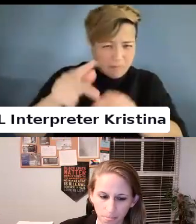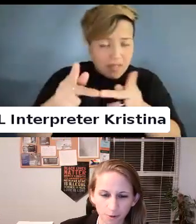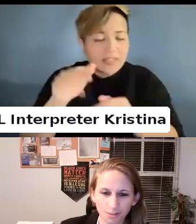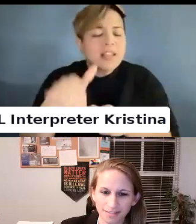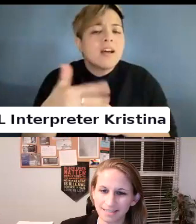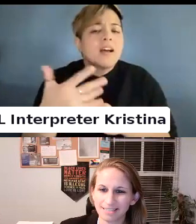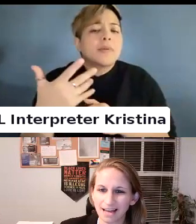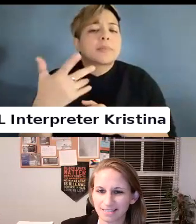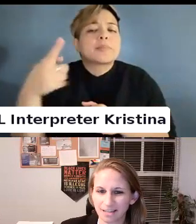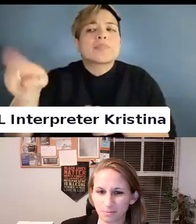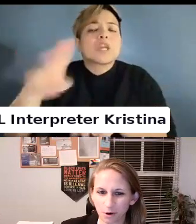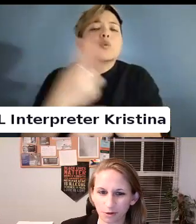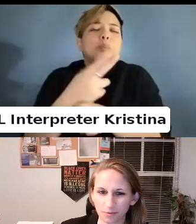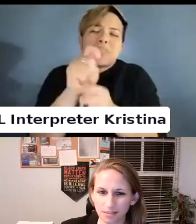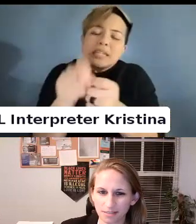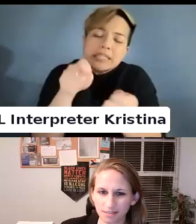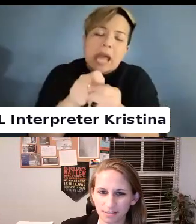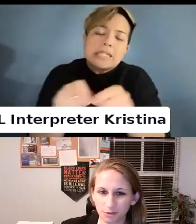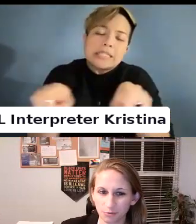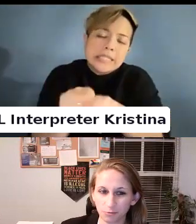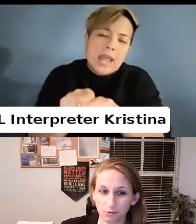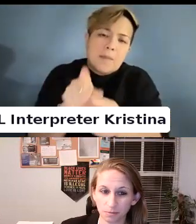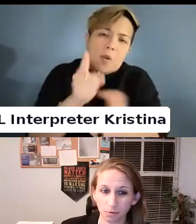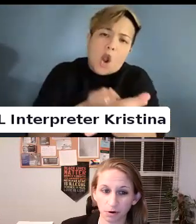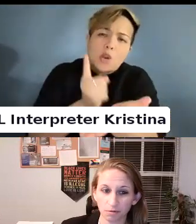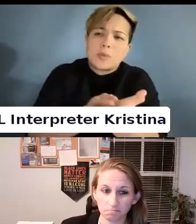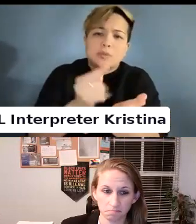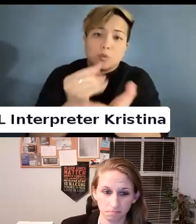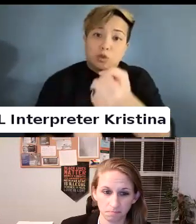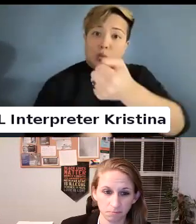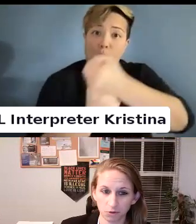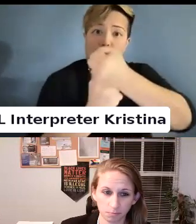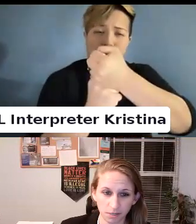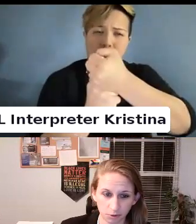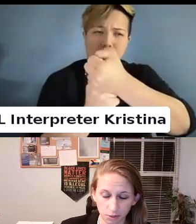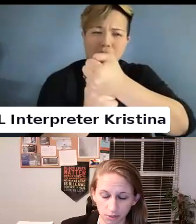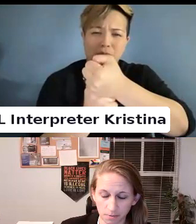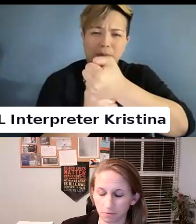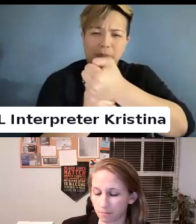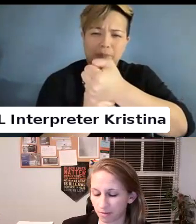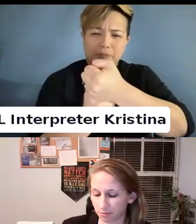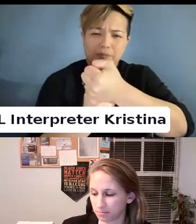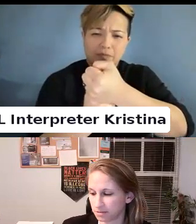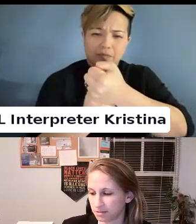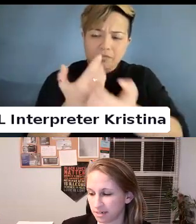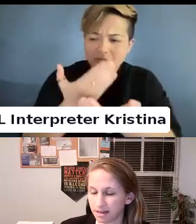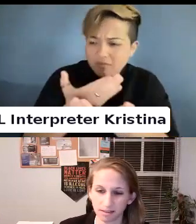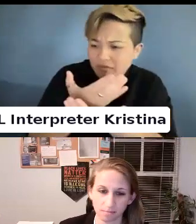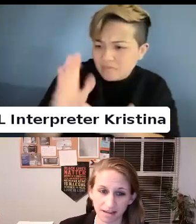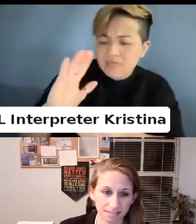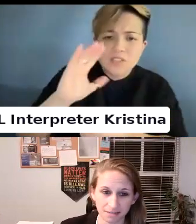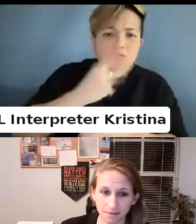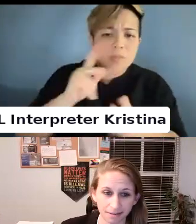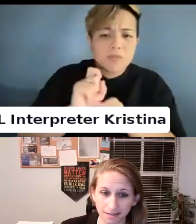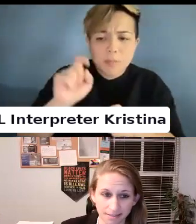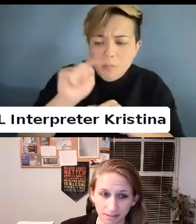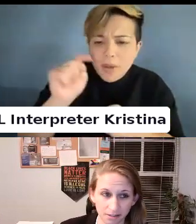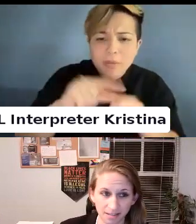They're using the exact same arguments to support denying them access to medically necessary